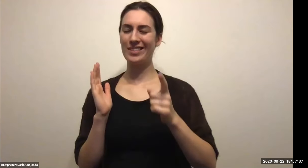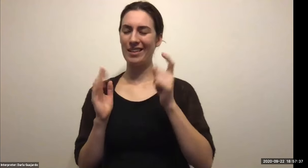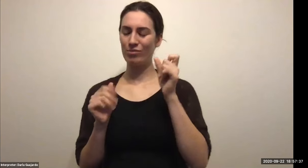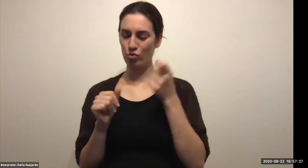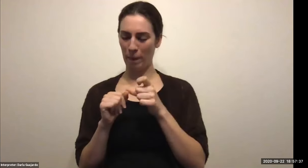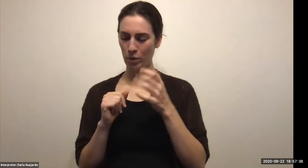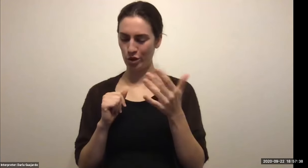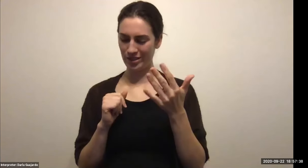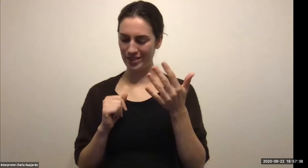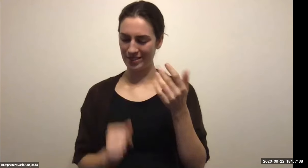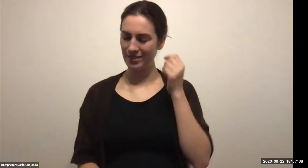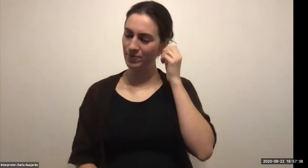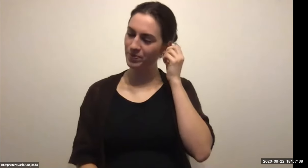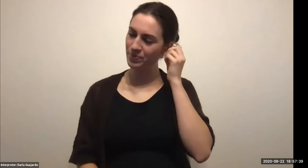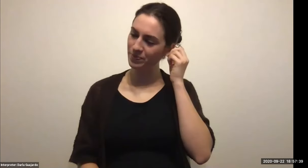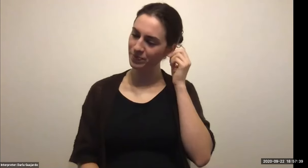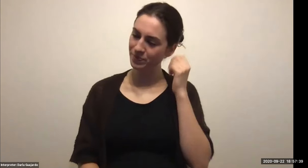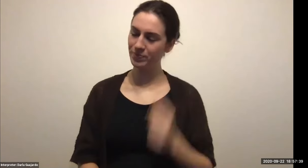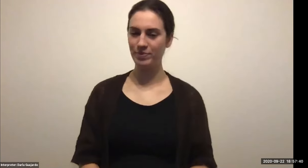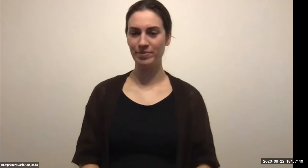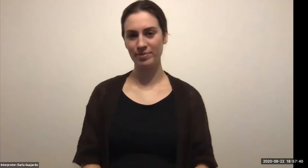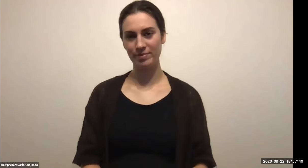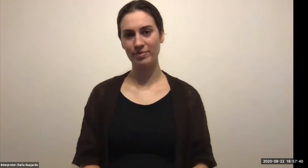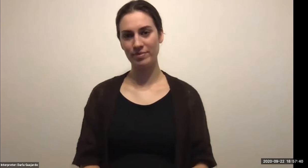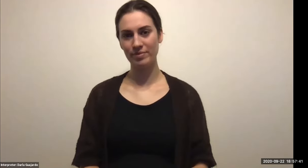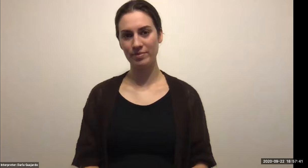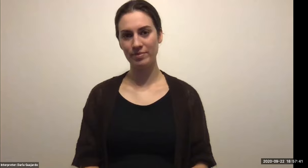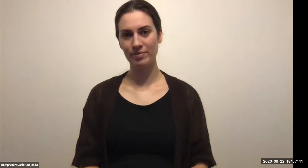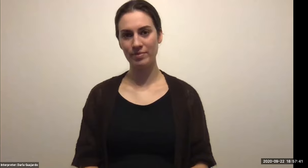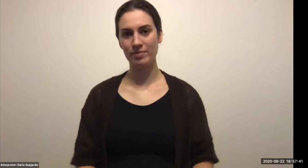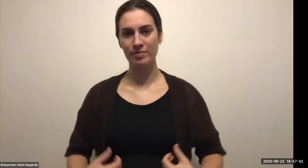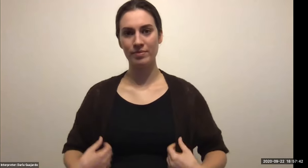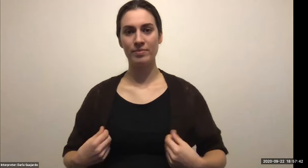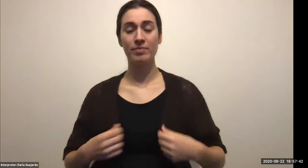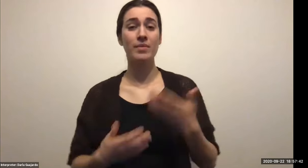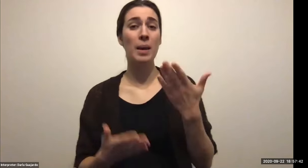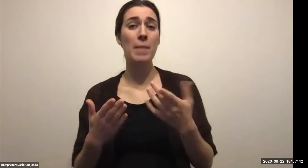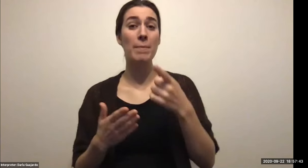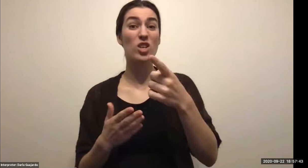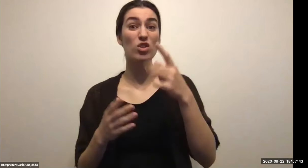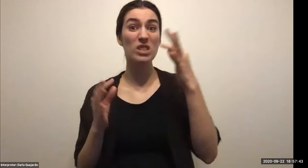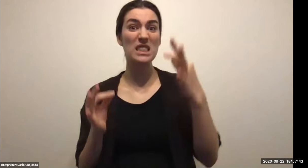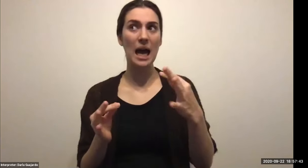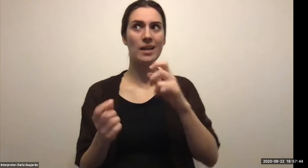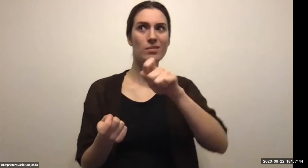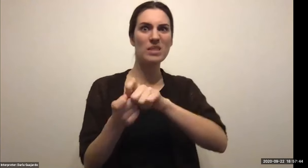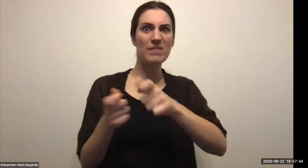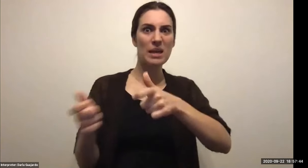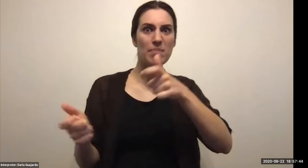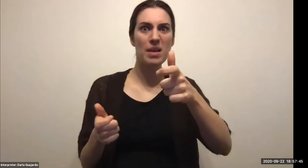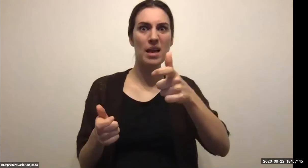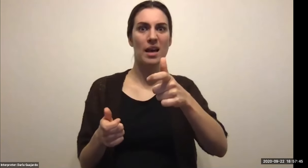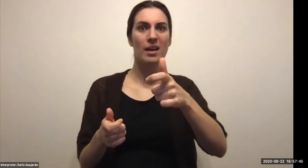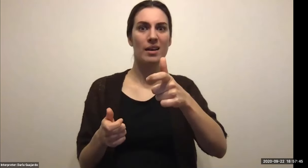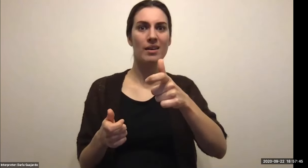Keith Wolling: hotel room in Chicago benchmarking one on one. The bottom line on utility costs and it goes on and on, but it's a nice breakdown